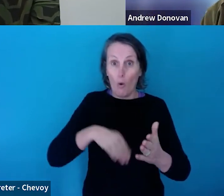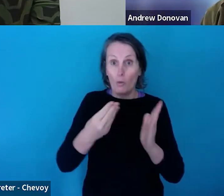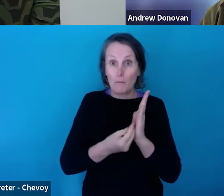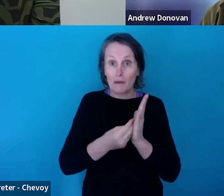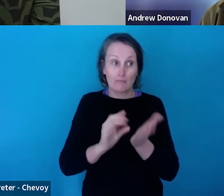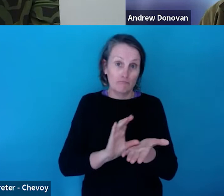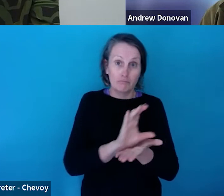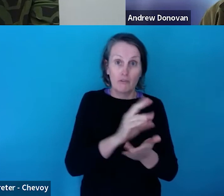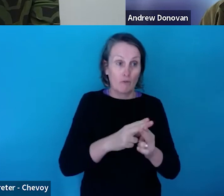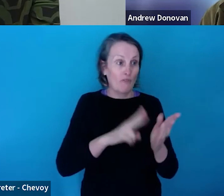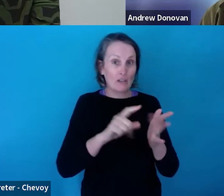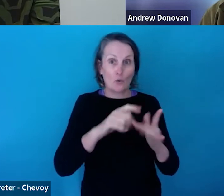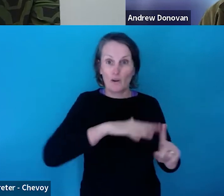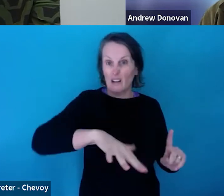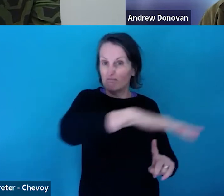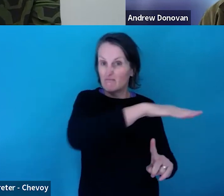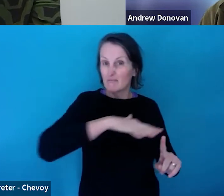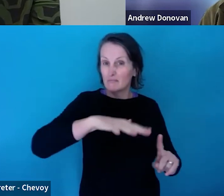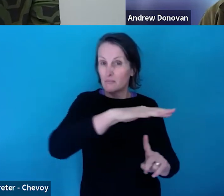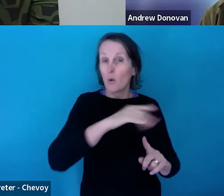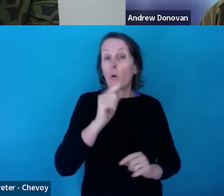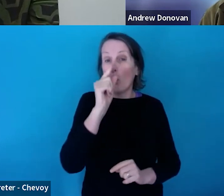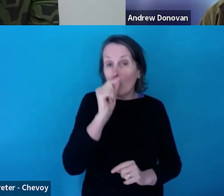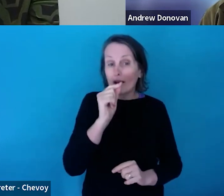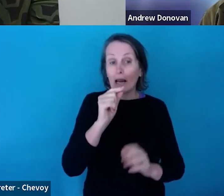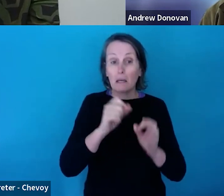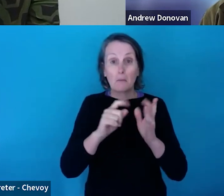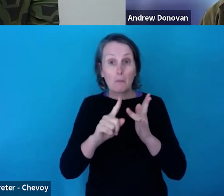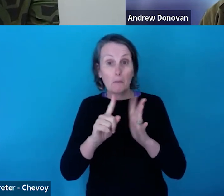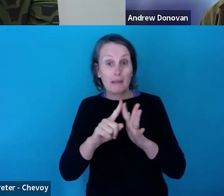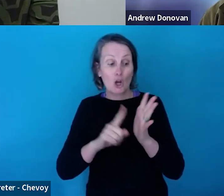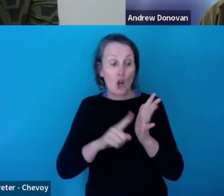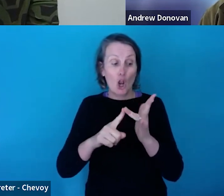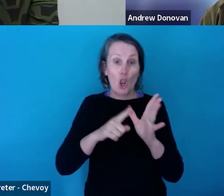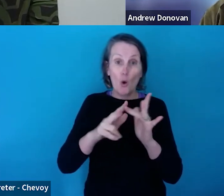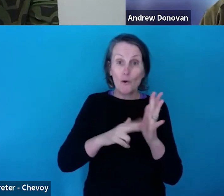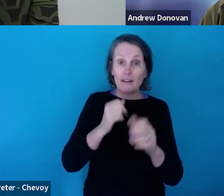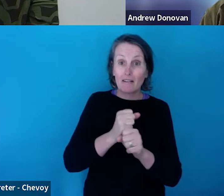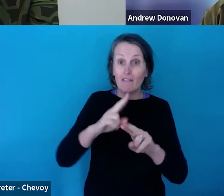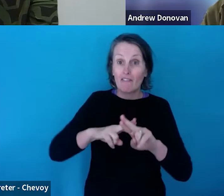there can be some loading or sort of administration fee for the non-Victorian company.